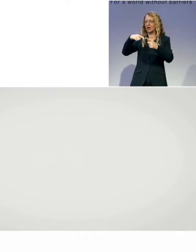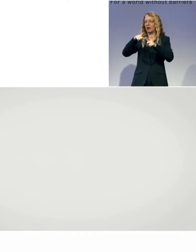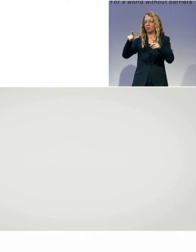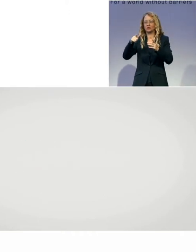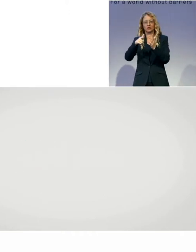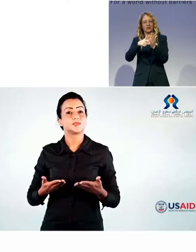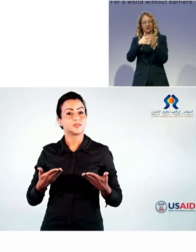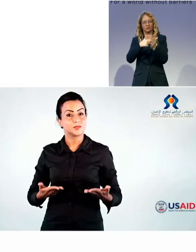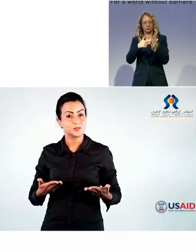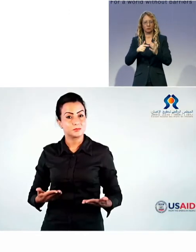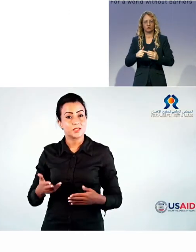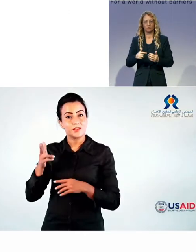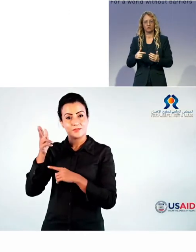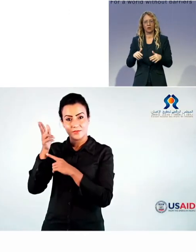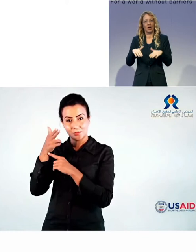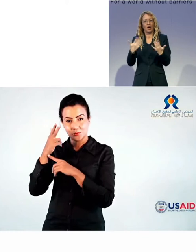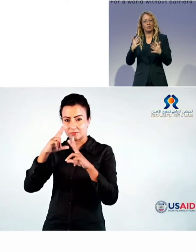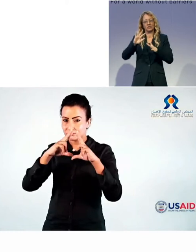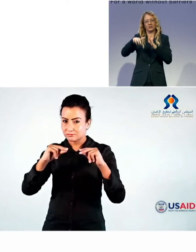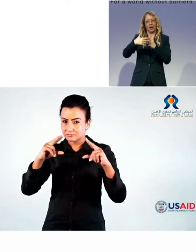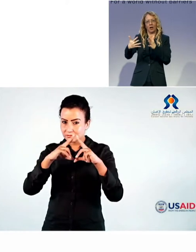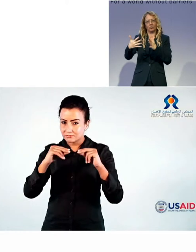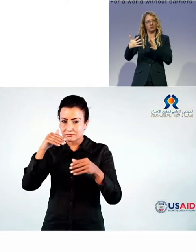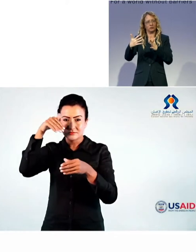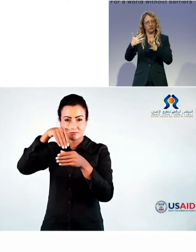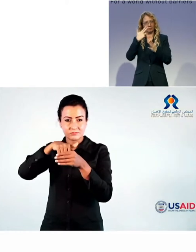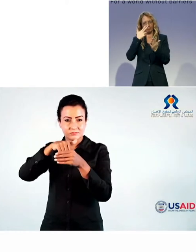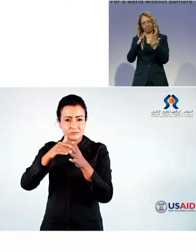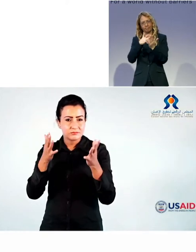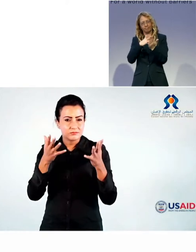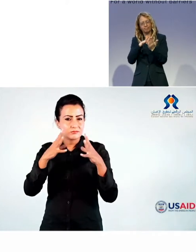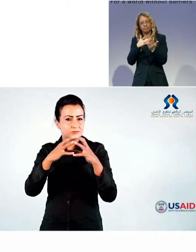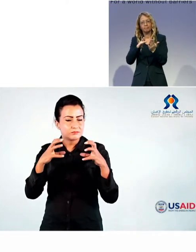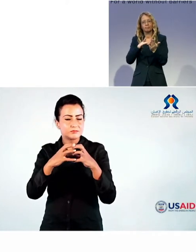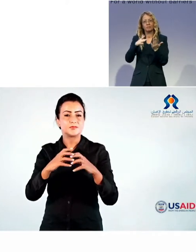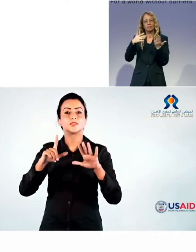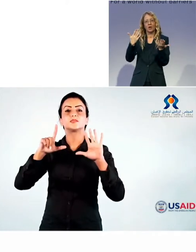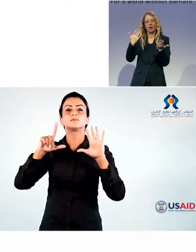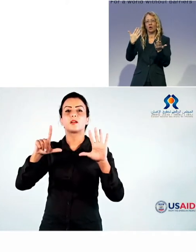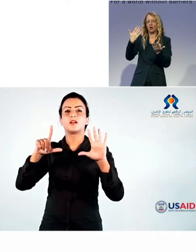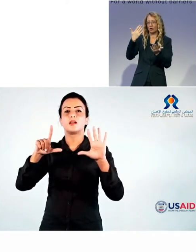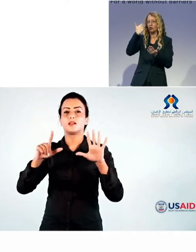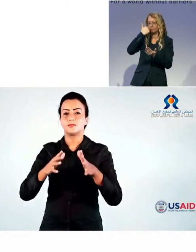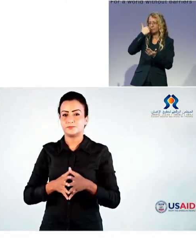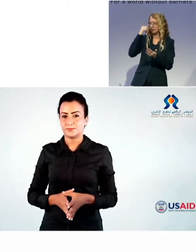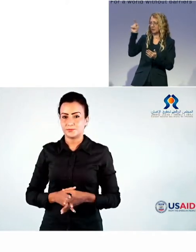The Electoral Sign Language Lexicon captures important election-related sign language vocabulary ...